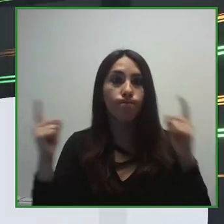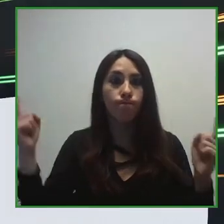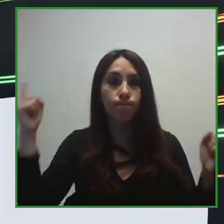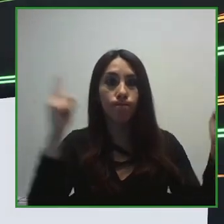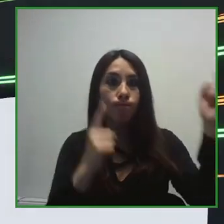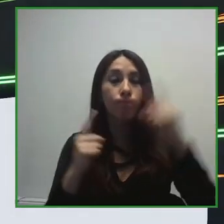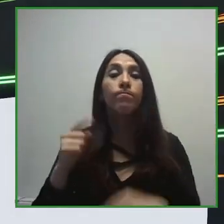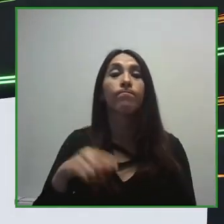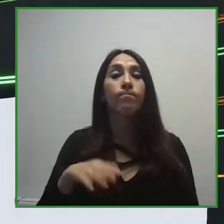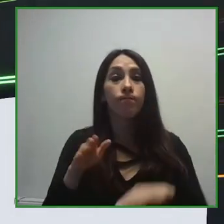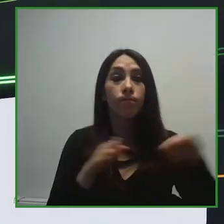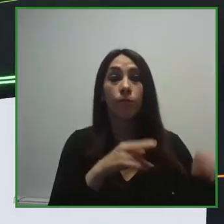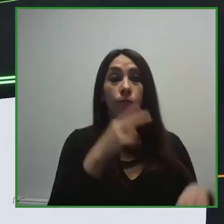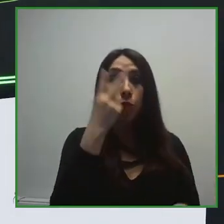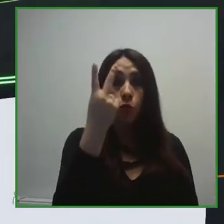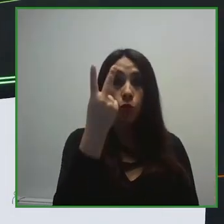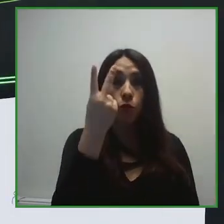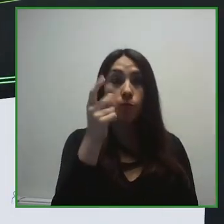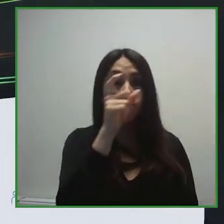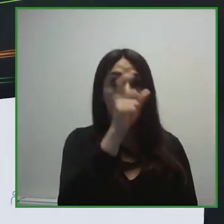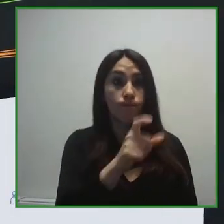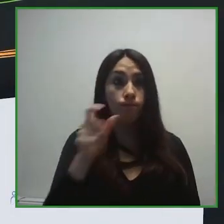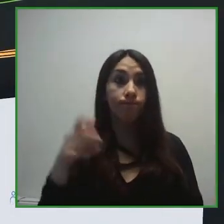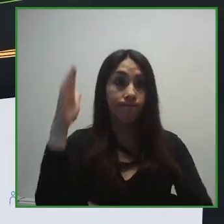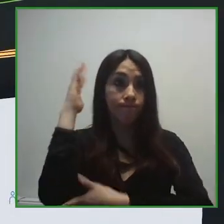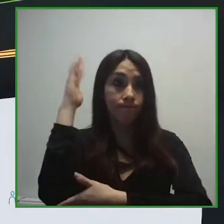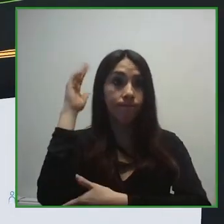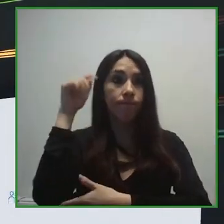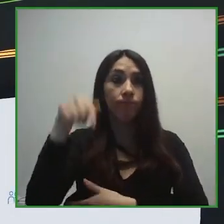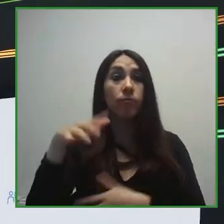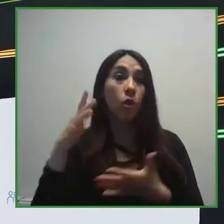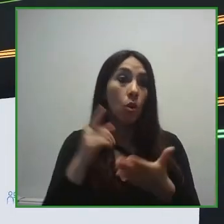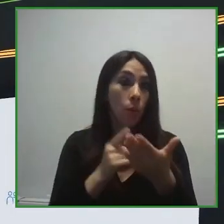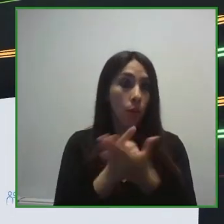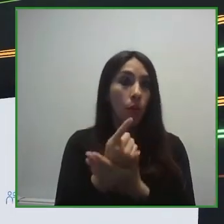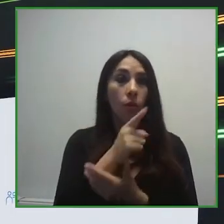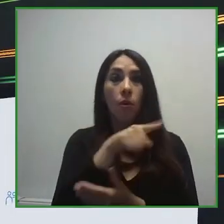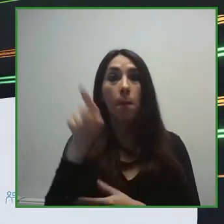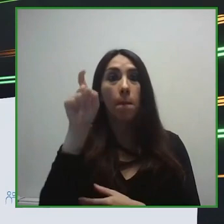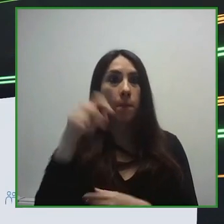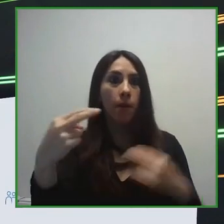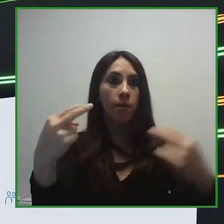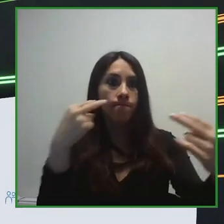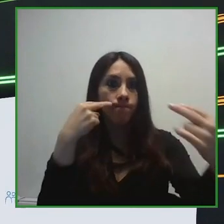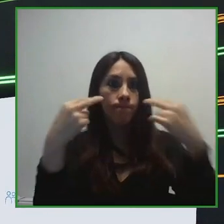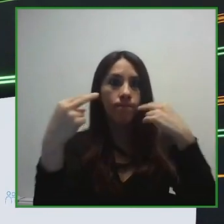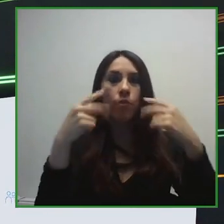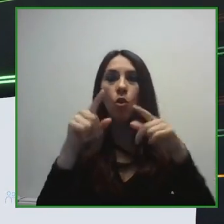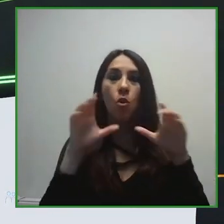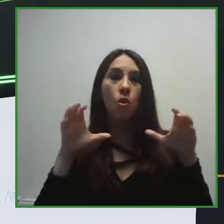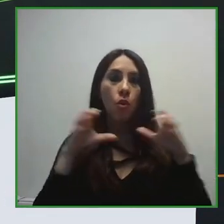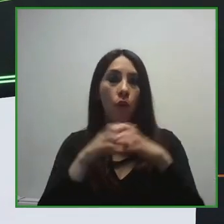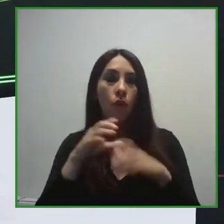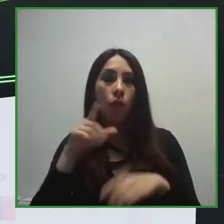We had the opportunity to listen to our founders and partners Martin Essl of the Essl Foundation, Catalina